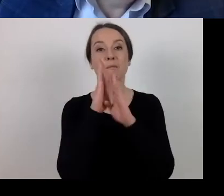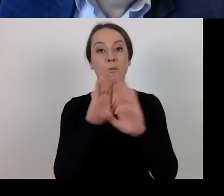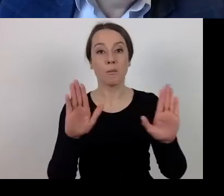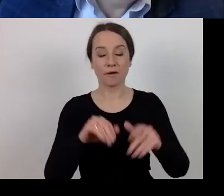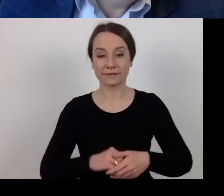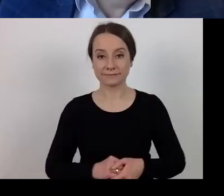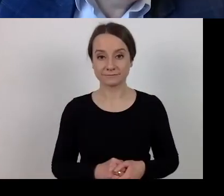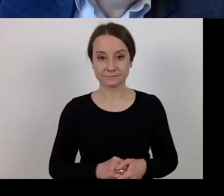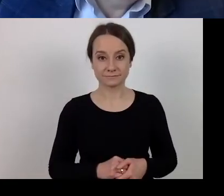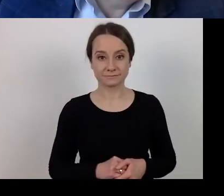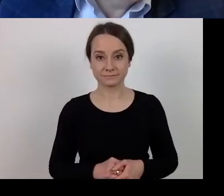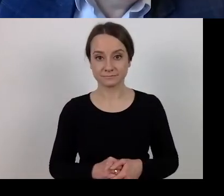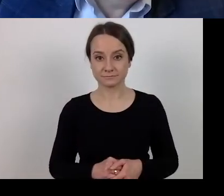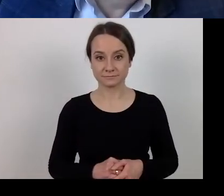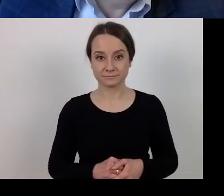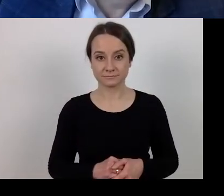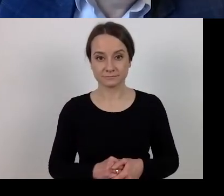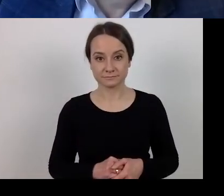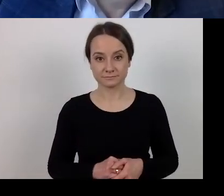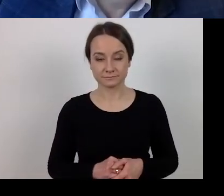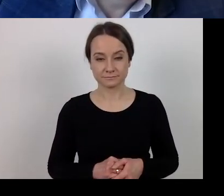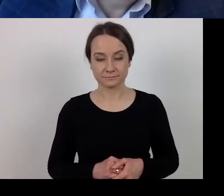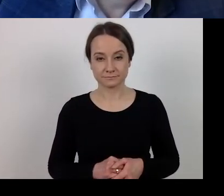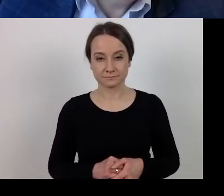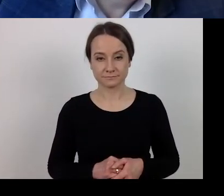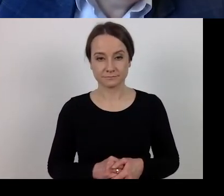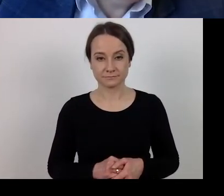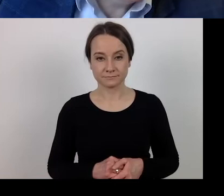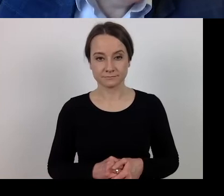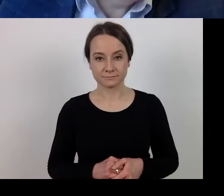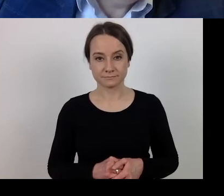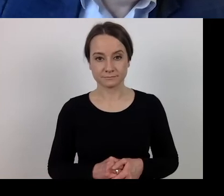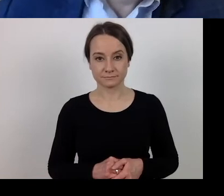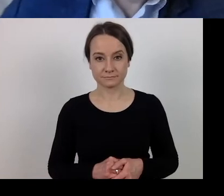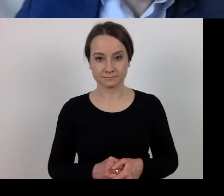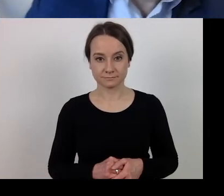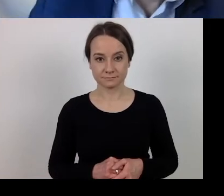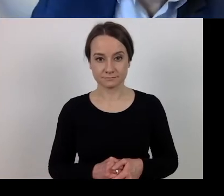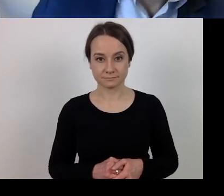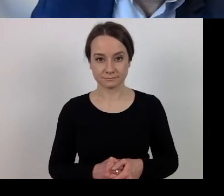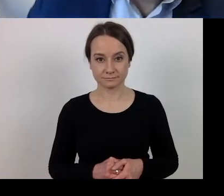issues arising from the revision of the guidelines